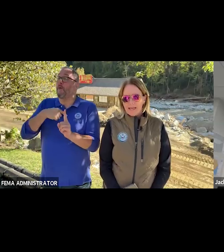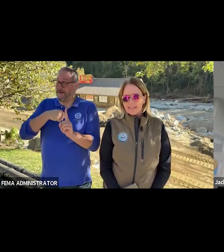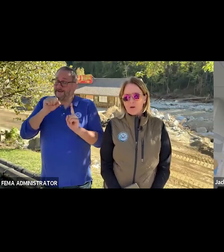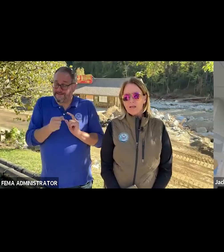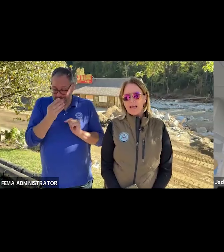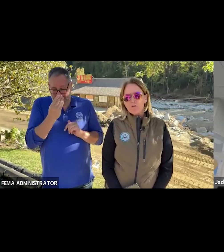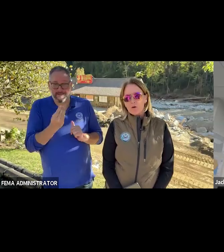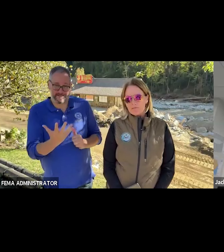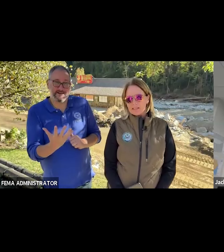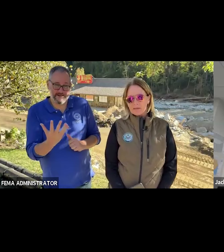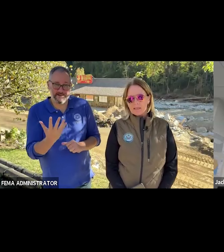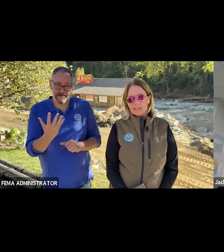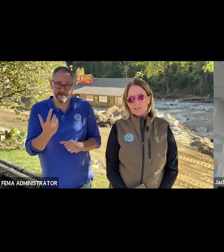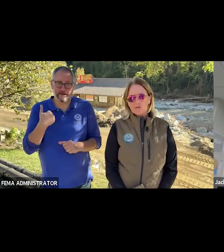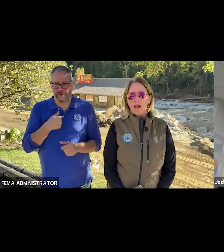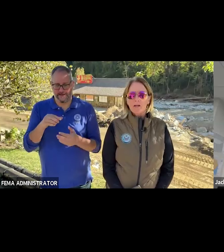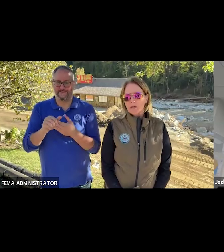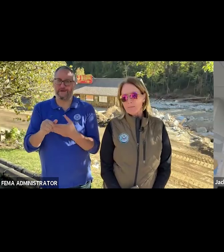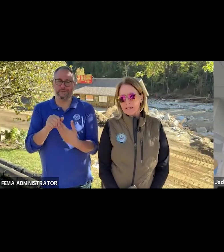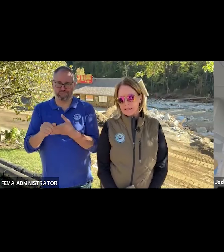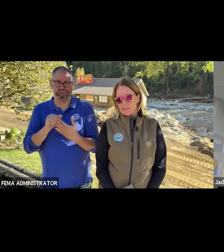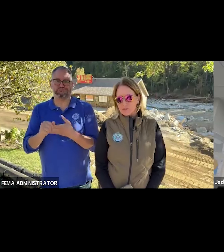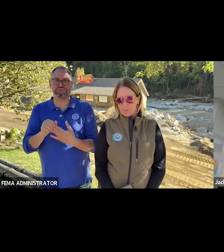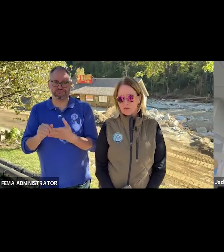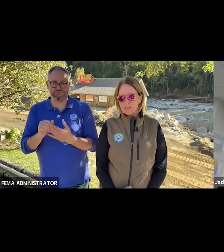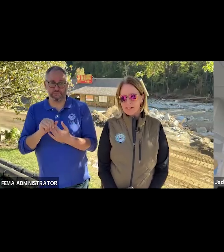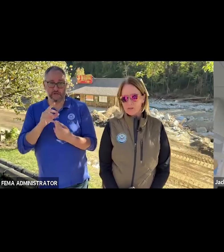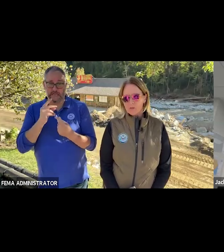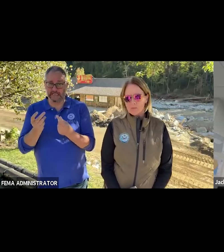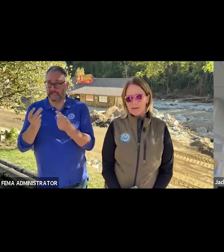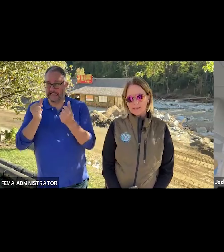is that we have great flexibility to hire immediately in support of disaster response.